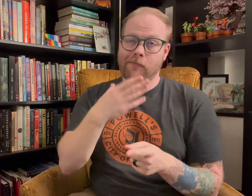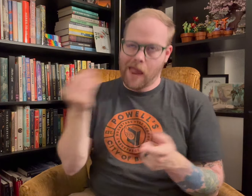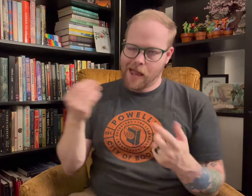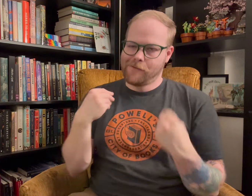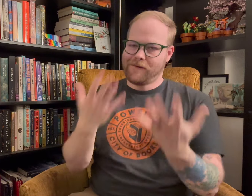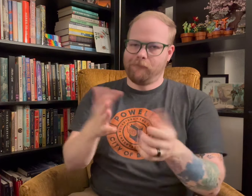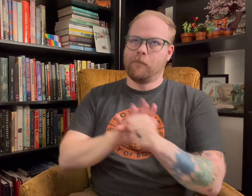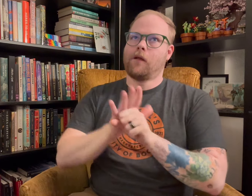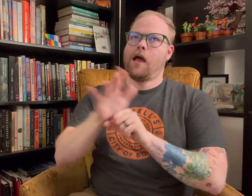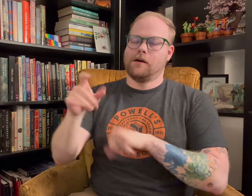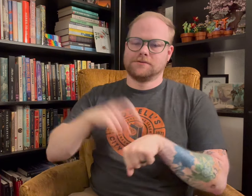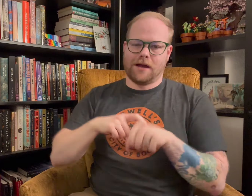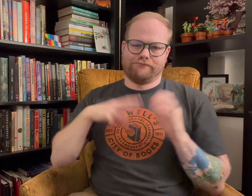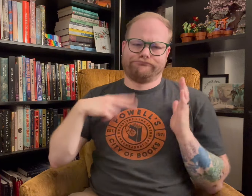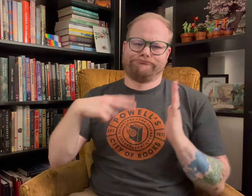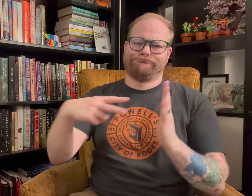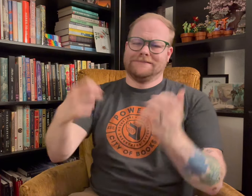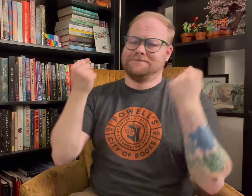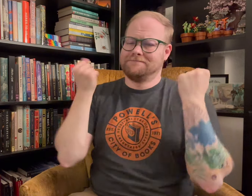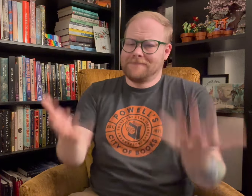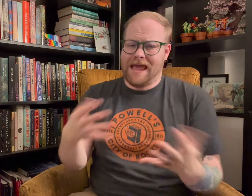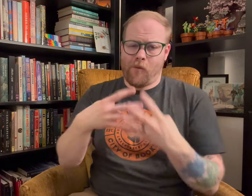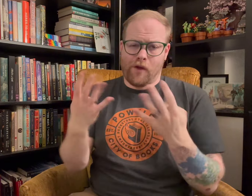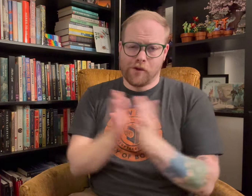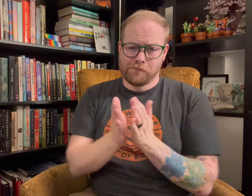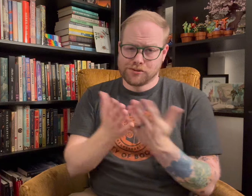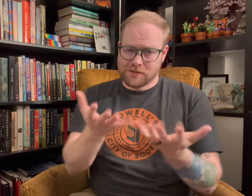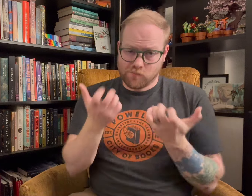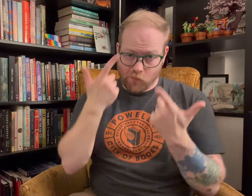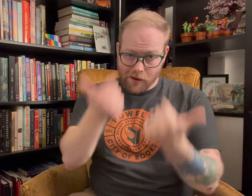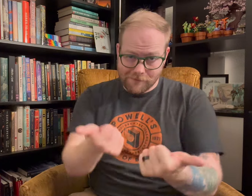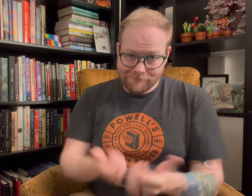and give you plenty of time to read as many queer books as you want!